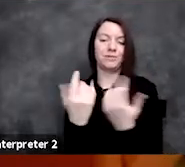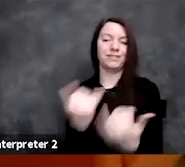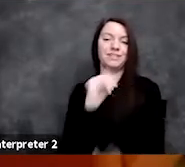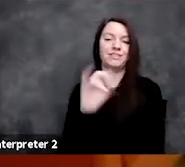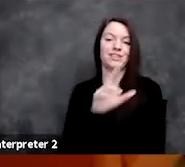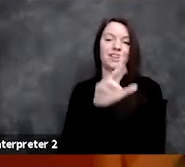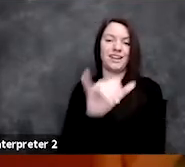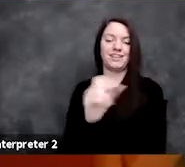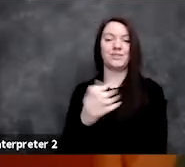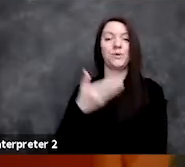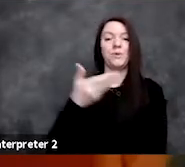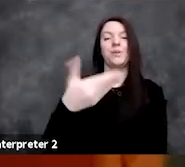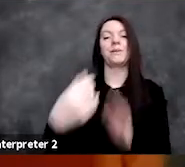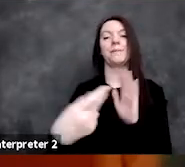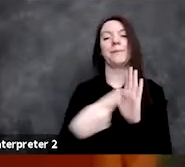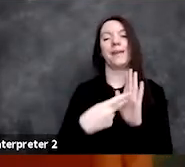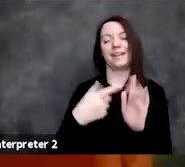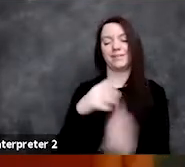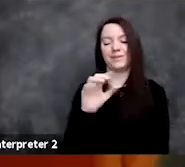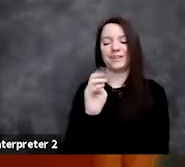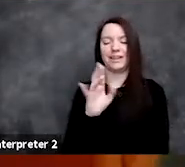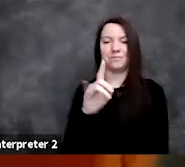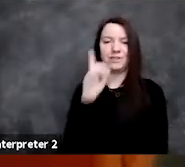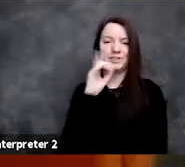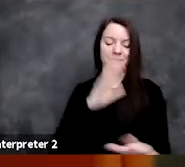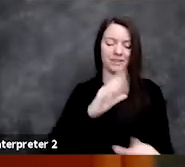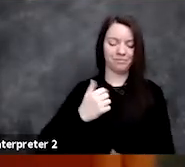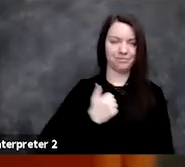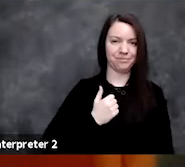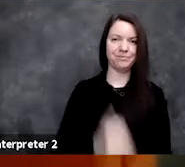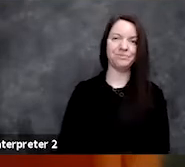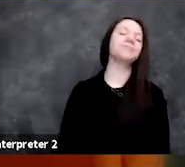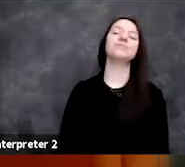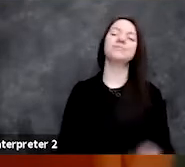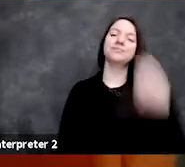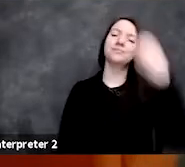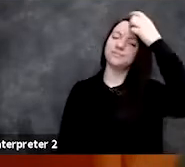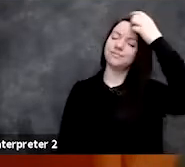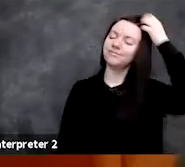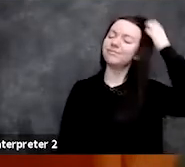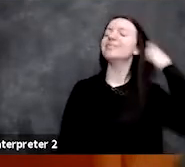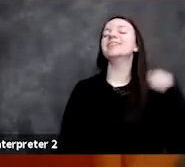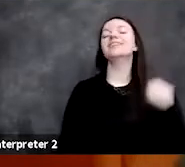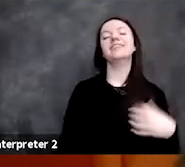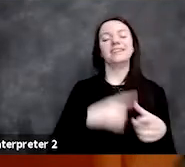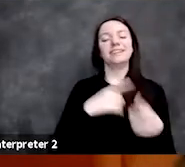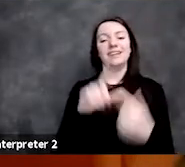so welcome back to Cambridge, Marzyeh. [Marzyeh] Thank you. And in 2018, she was named one of the